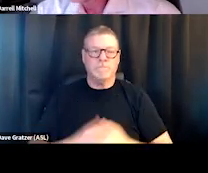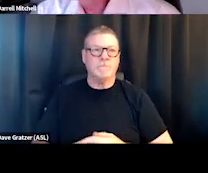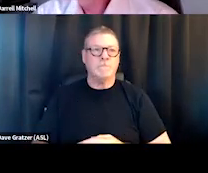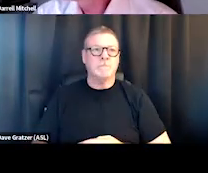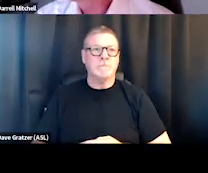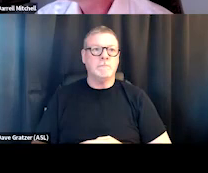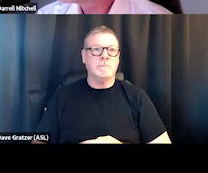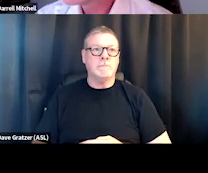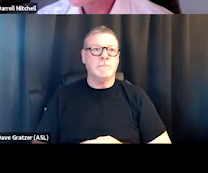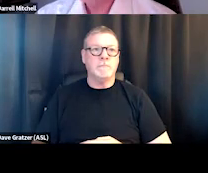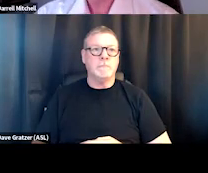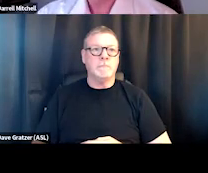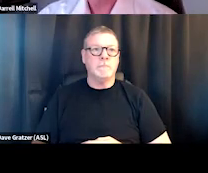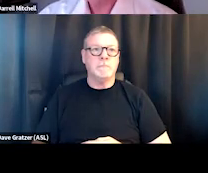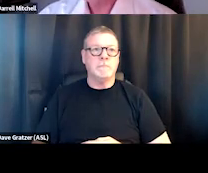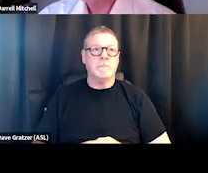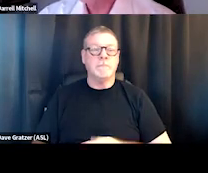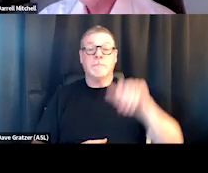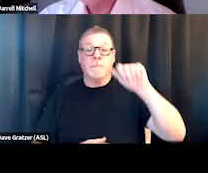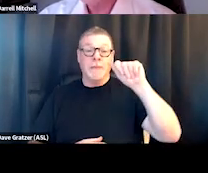I think for Aspire, that begins with,